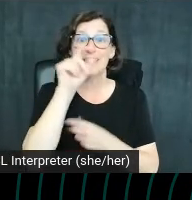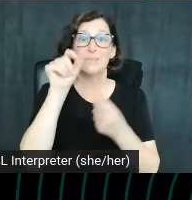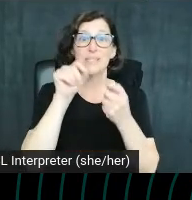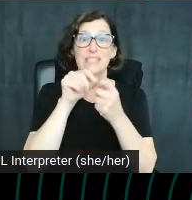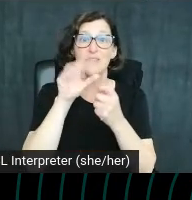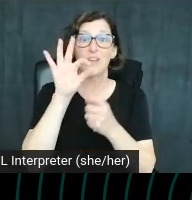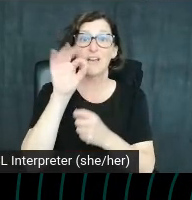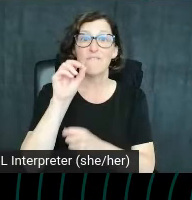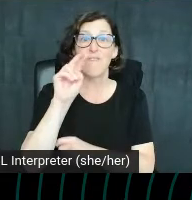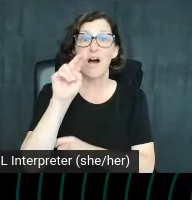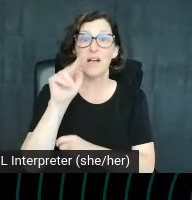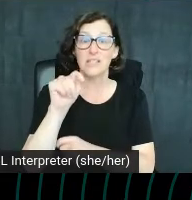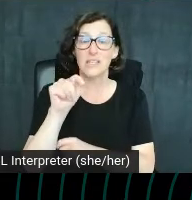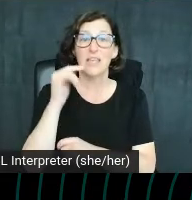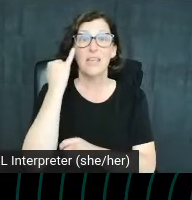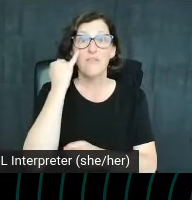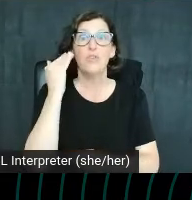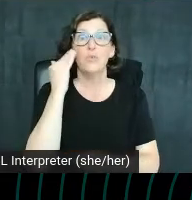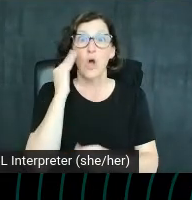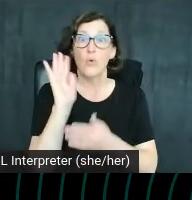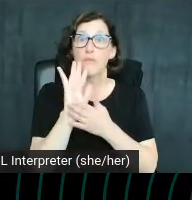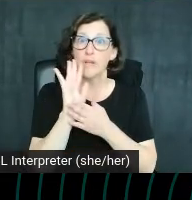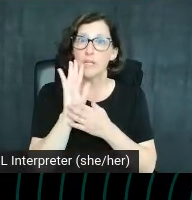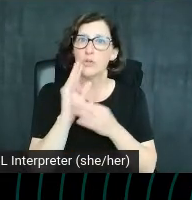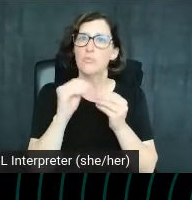are familiar with this videos and then give me more likely to click through.